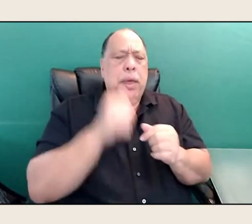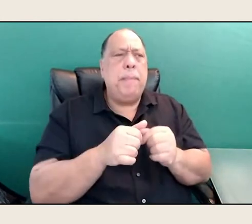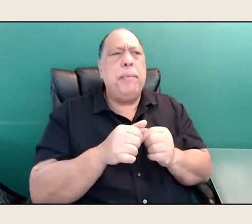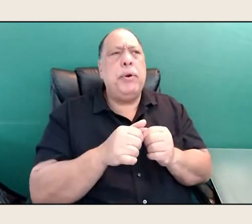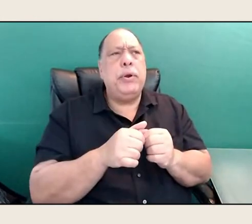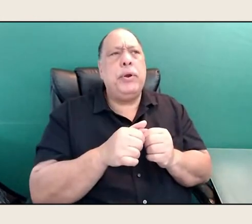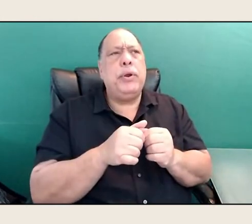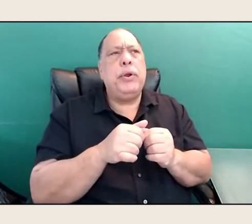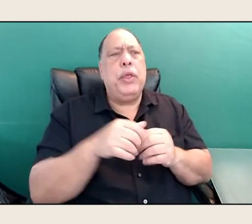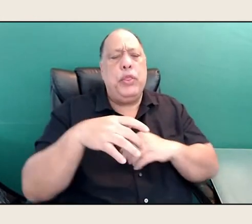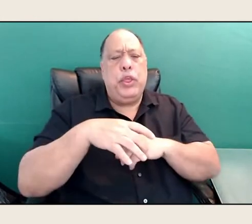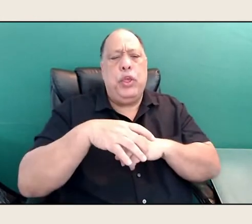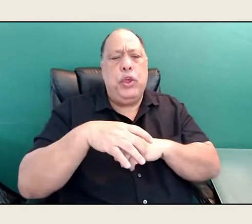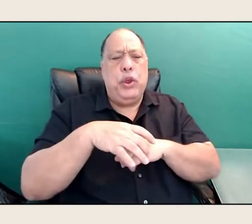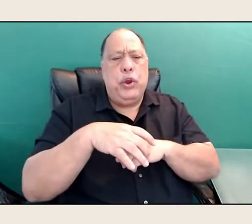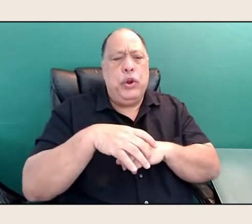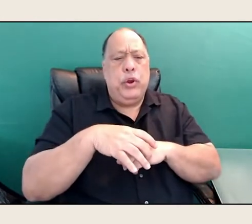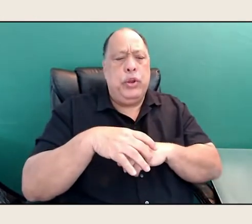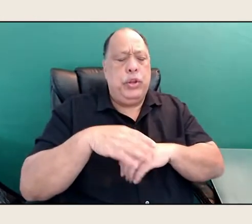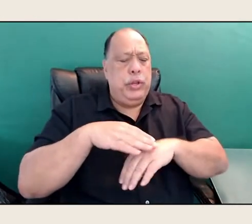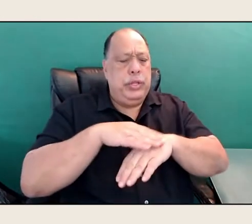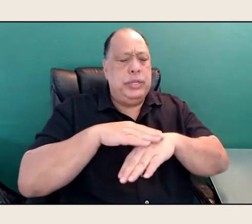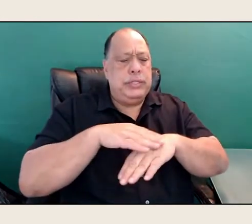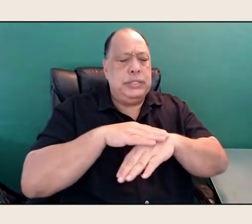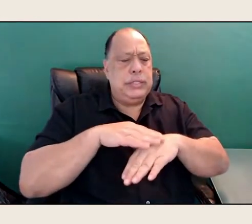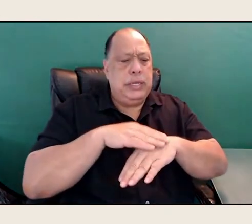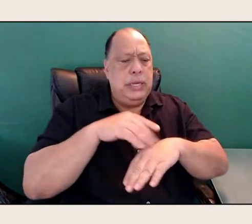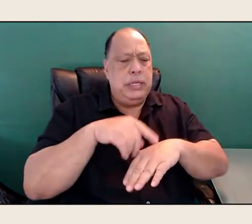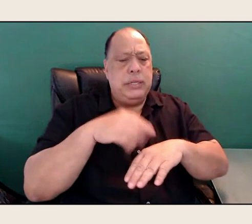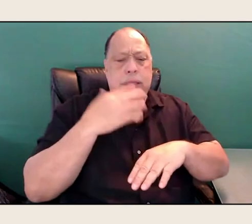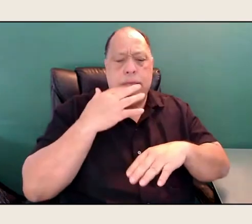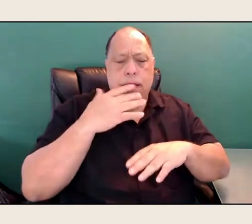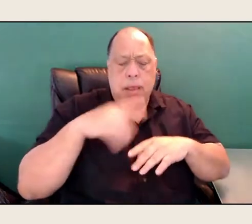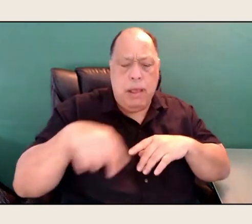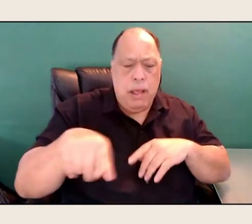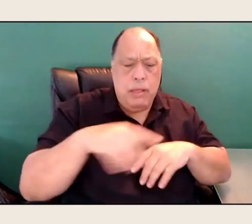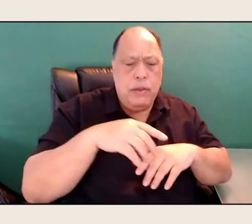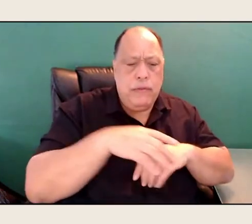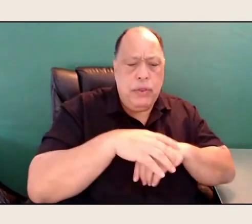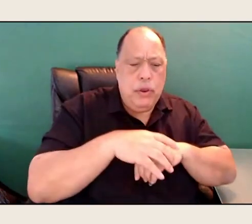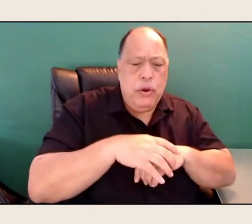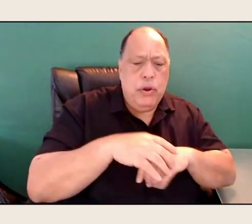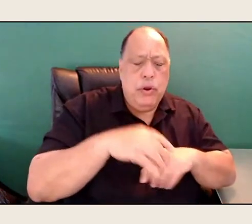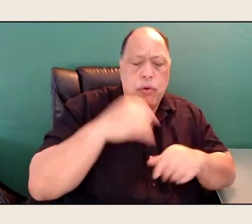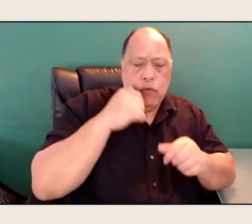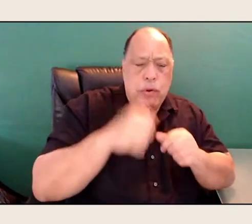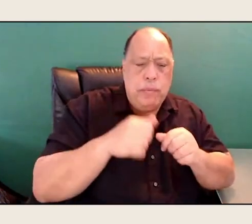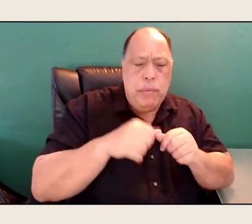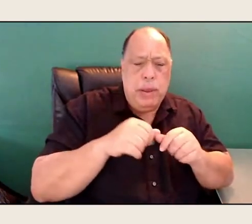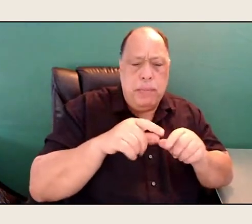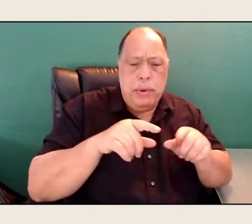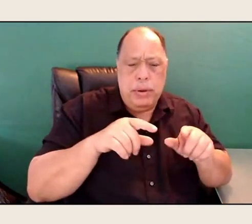whose skin you are, and all these colors of the earth, remember the wind, remember all of that.